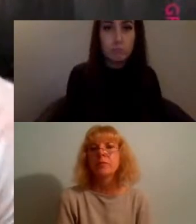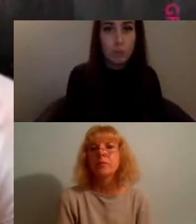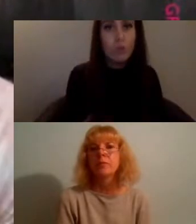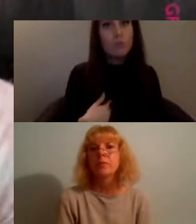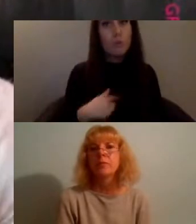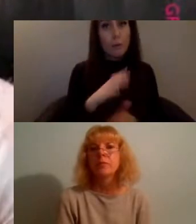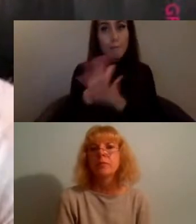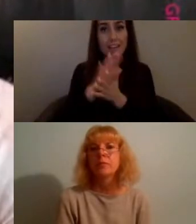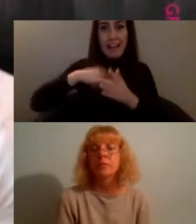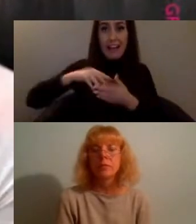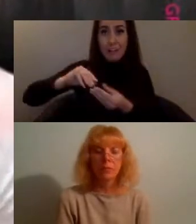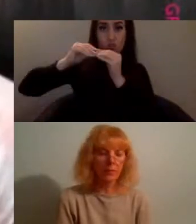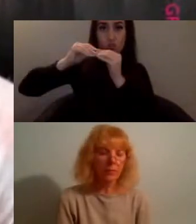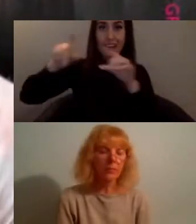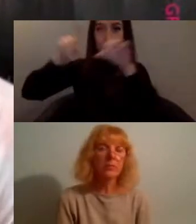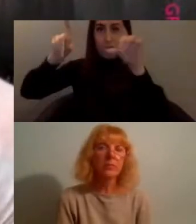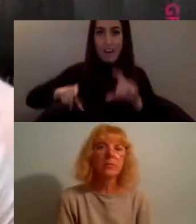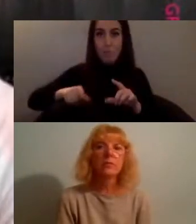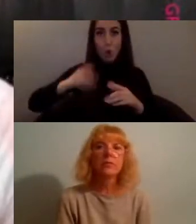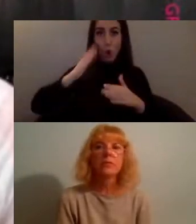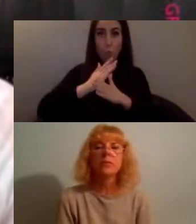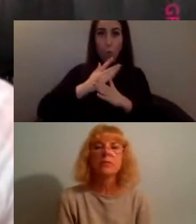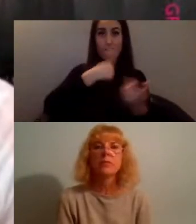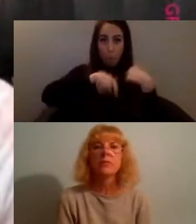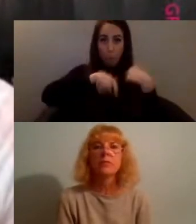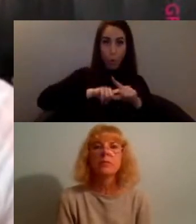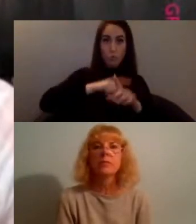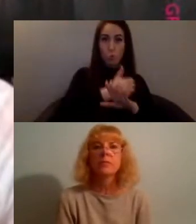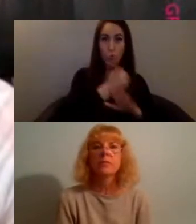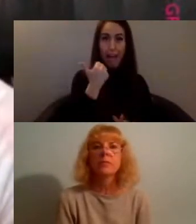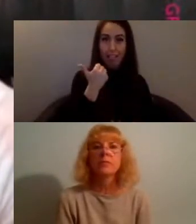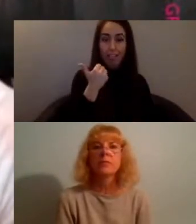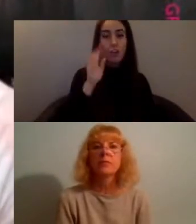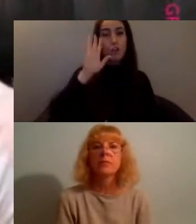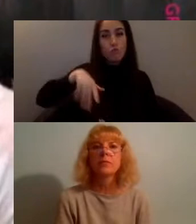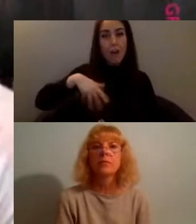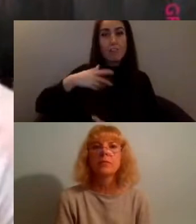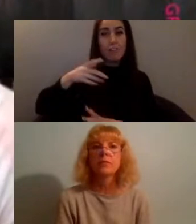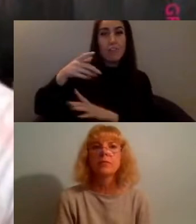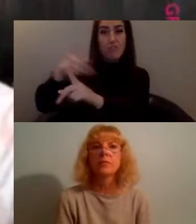for no one else and so everyone that entered the archive had to tell us their identity and